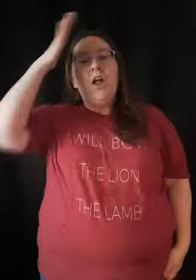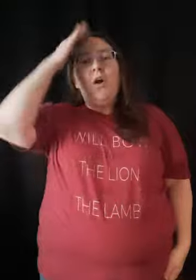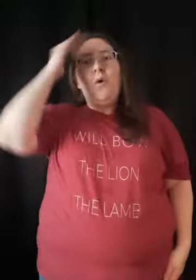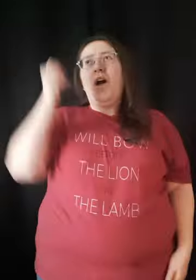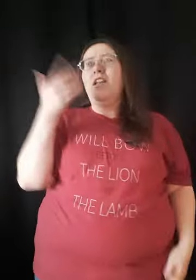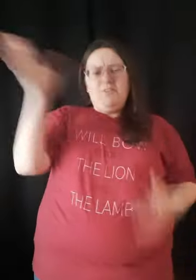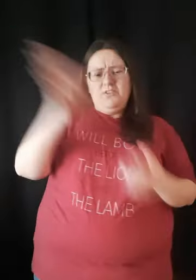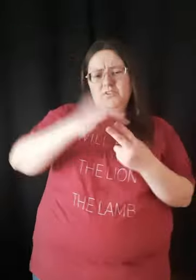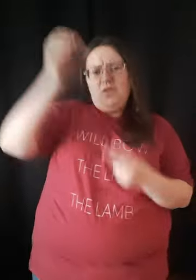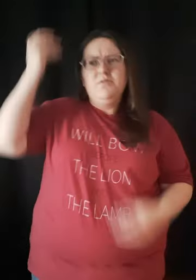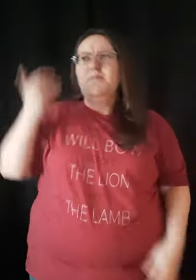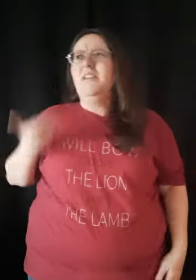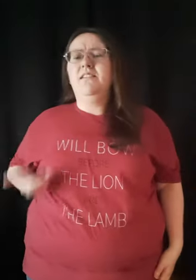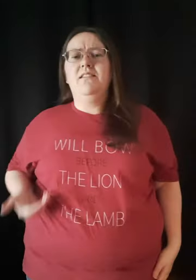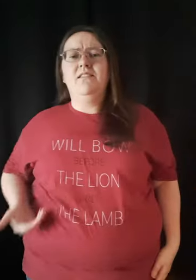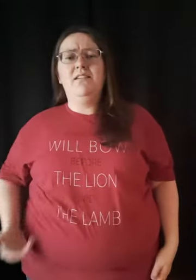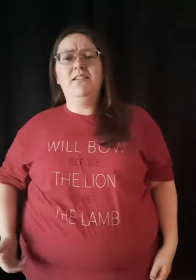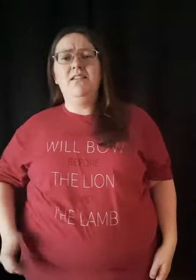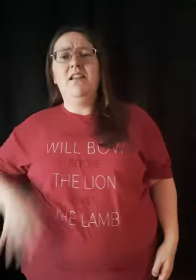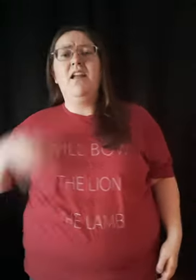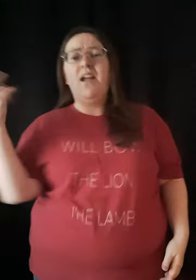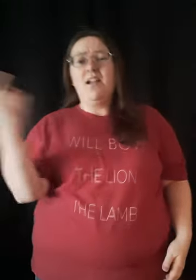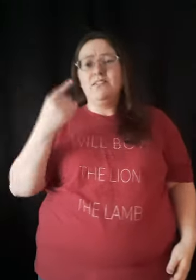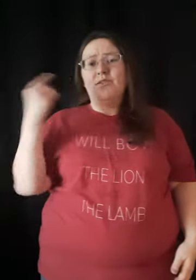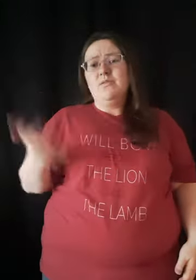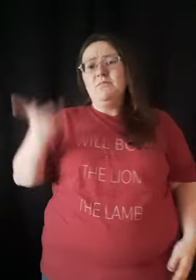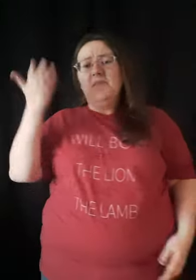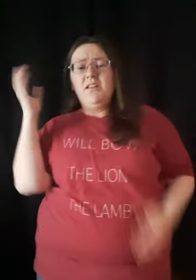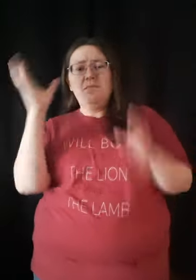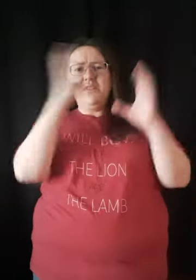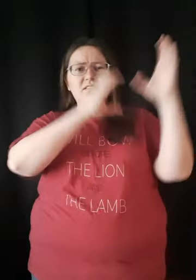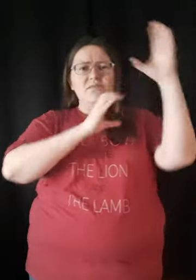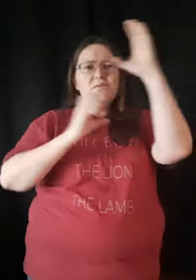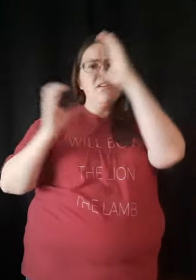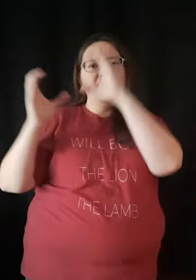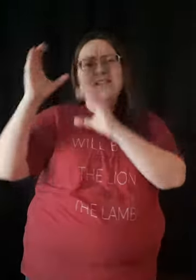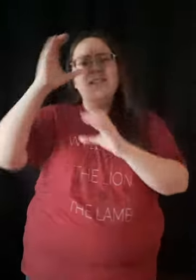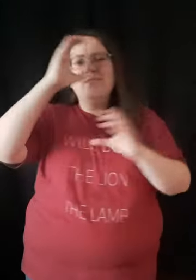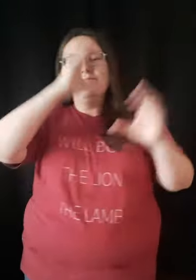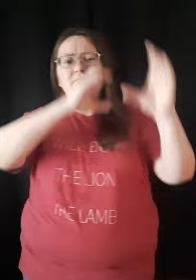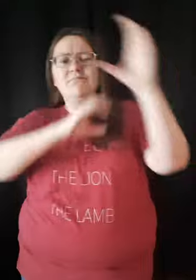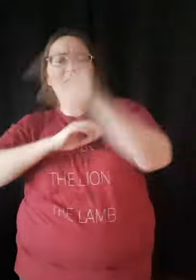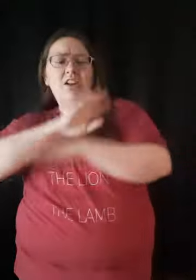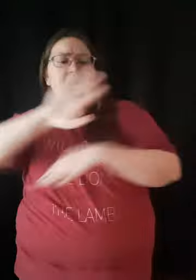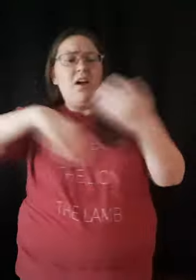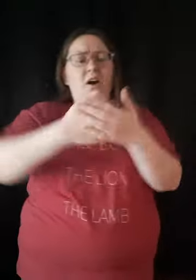Why You ever chose me Has always been a mystery